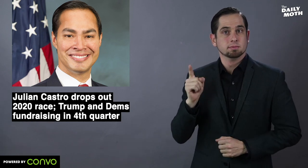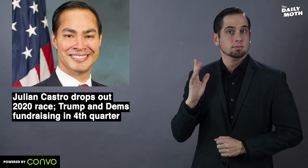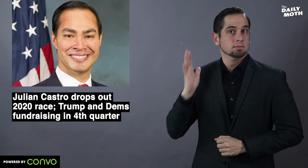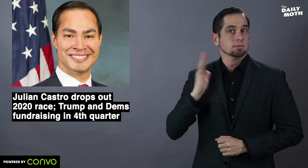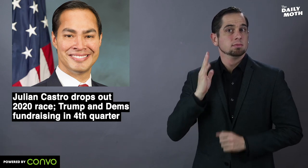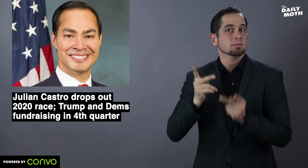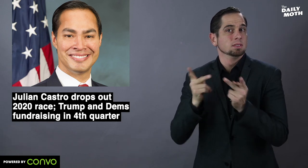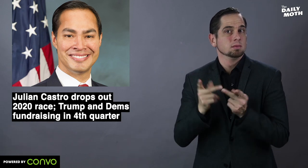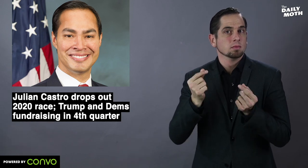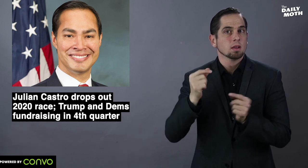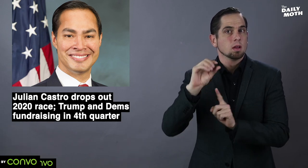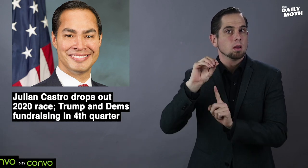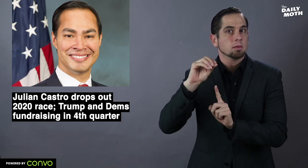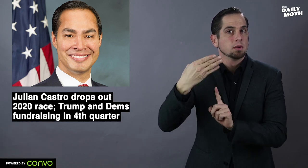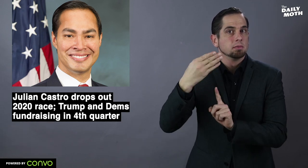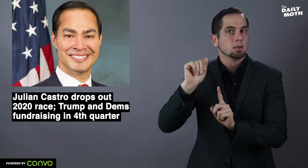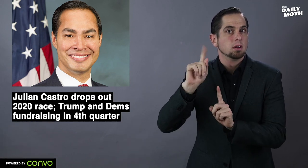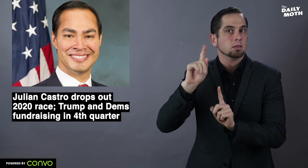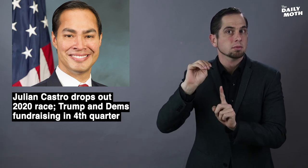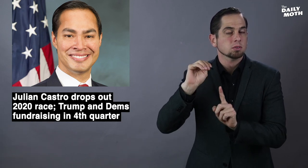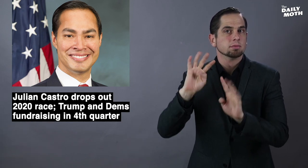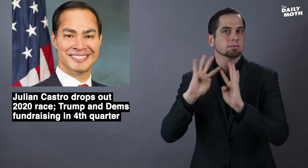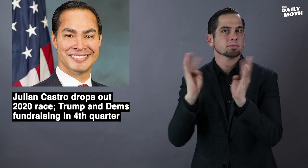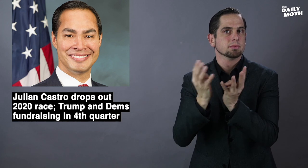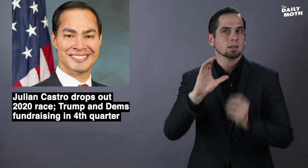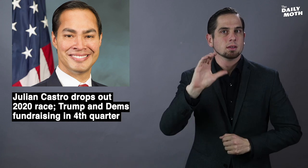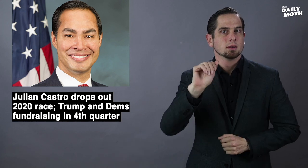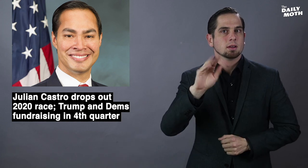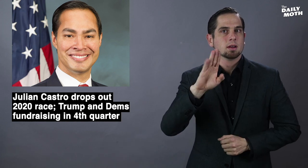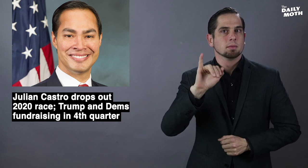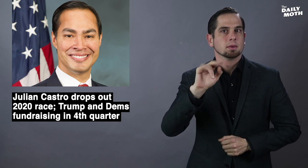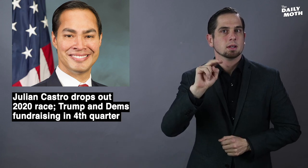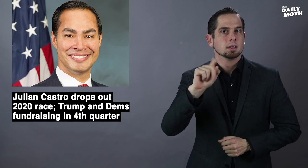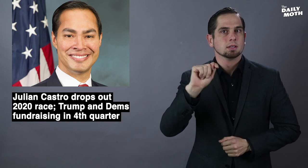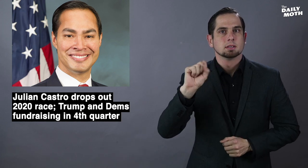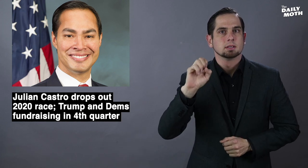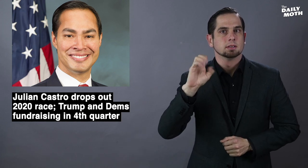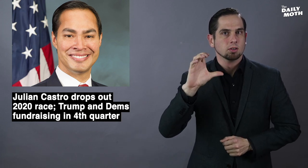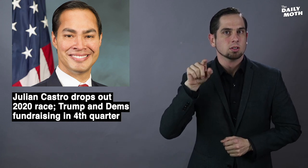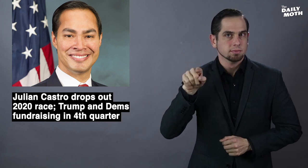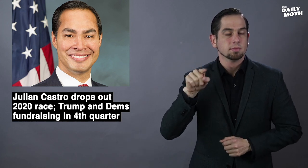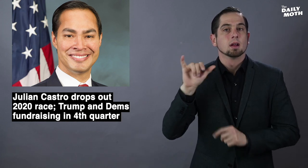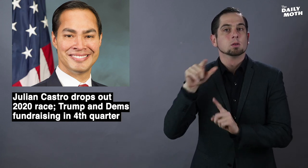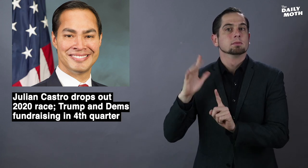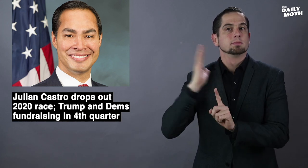He used to be an Obama cabinet secretary and